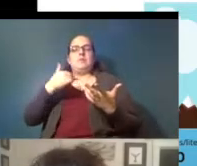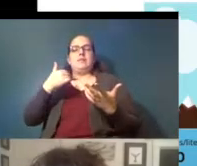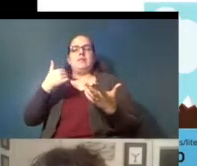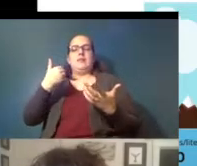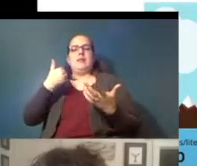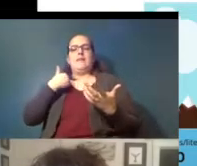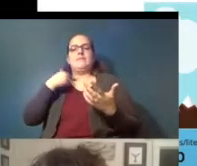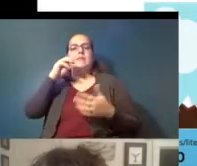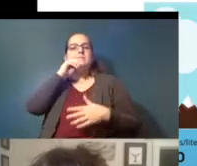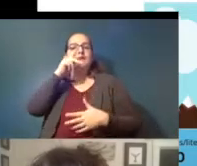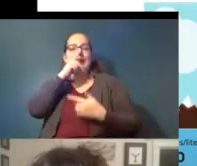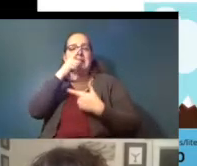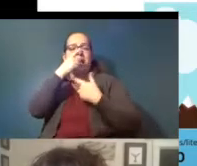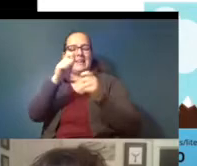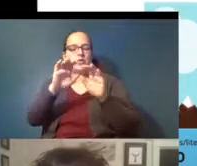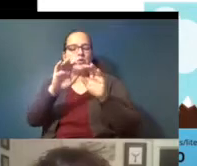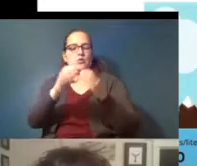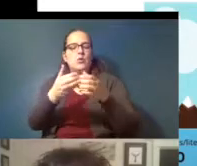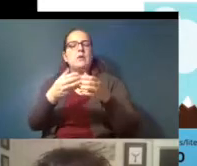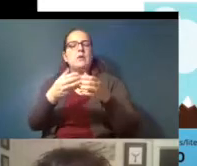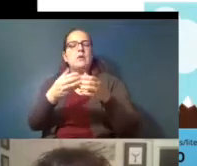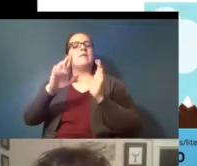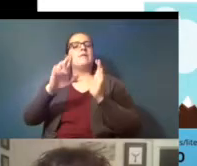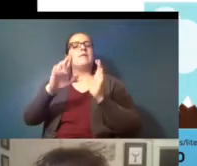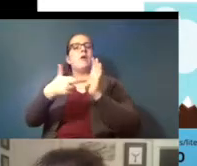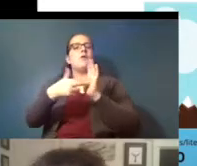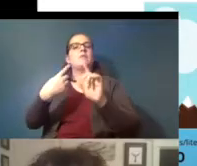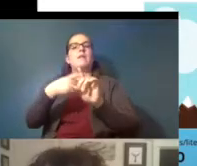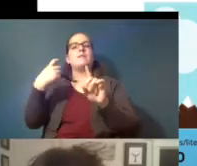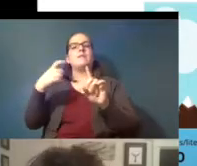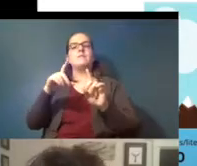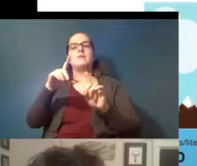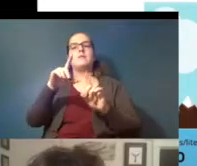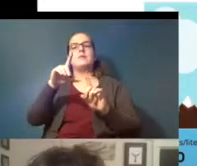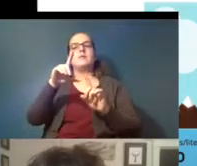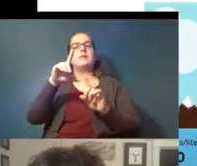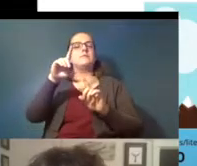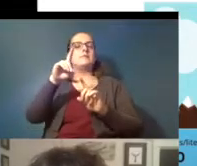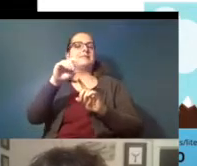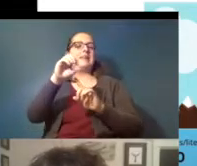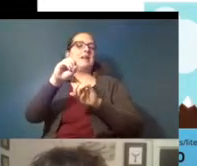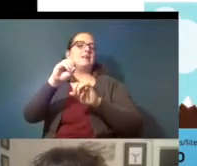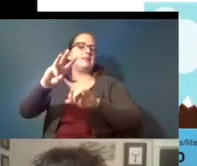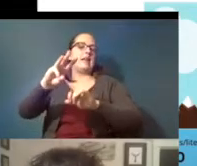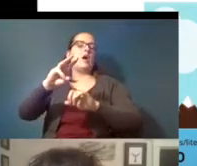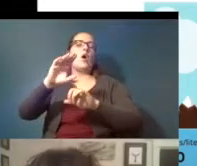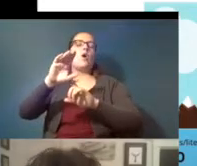interest group and there is a representative from dow chemical for example so there's there's people